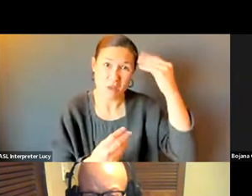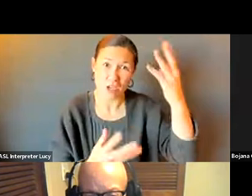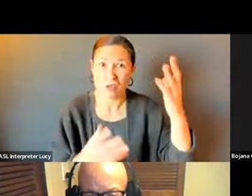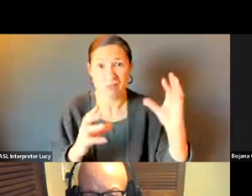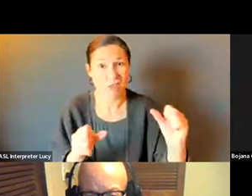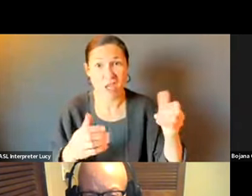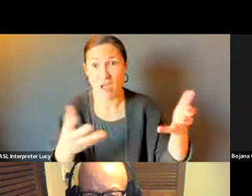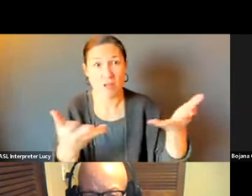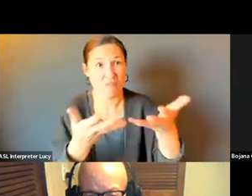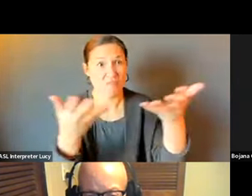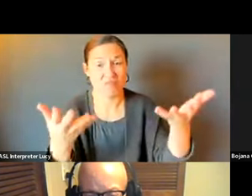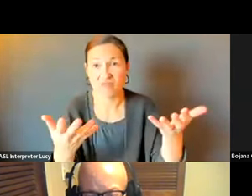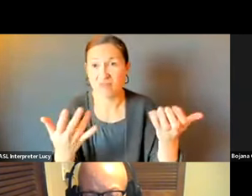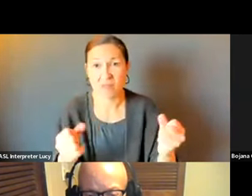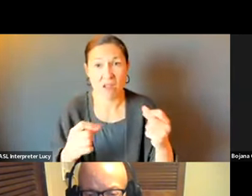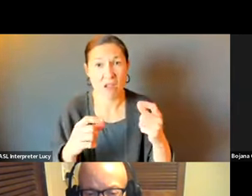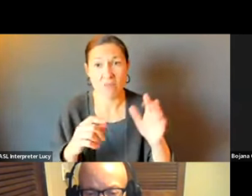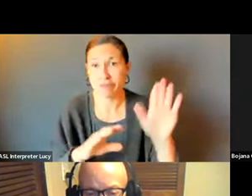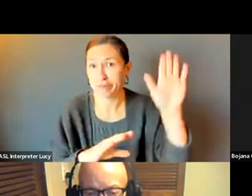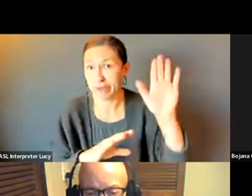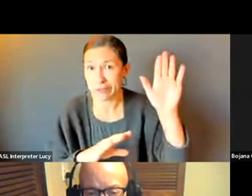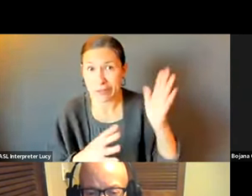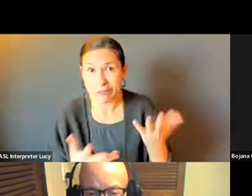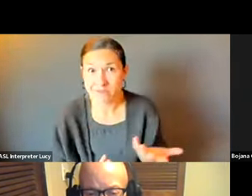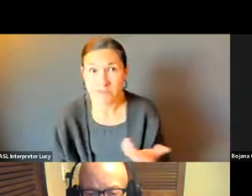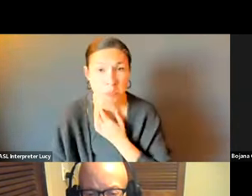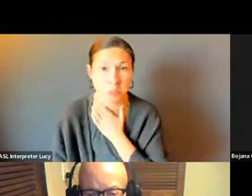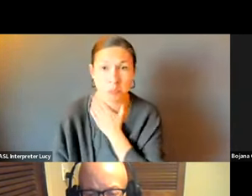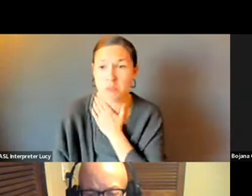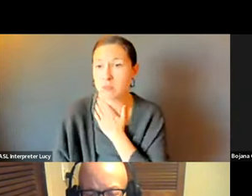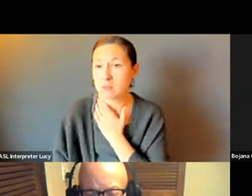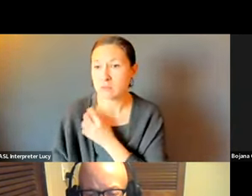IF OTHER FOLKS HAVE ANY RESPONSES TO THAT, FEEL FREE TO UNMUTE YOURSELF OR ADD THAT TO